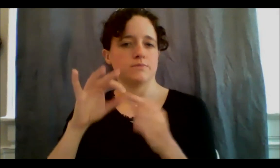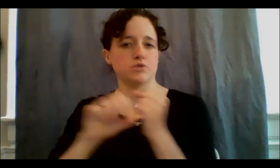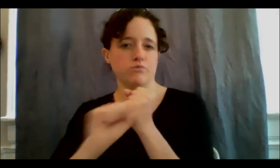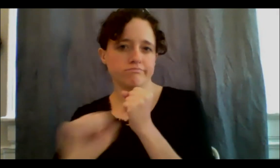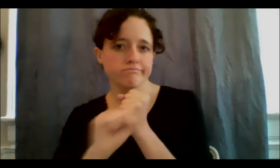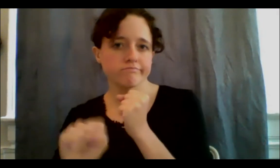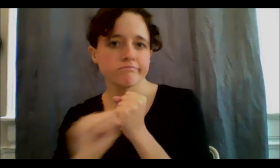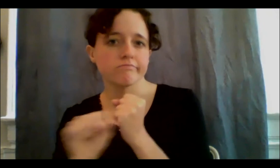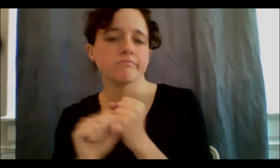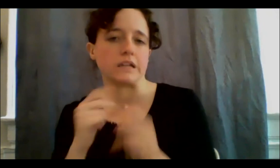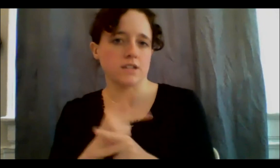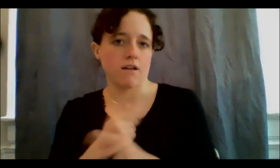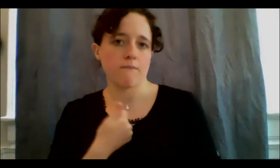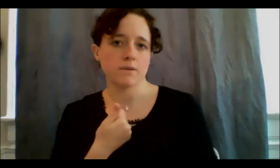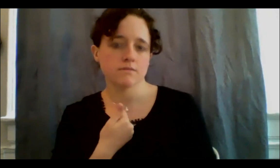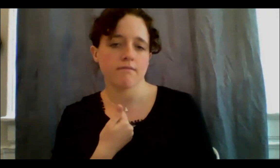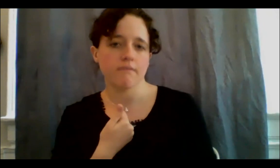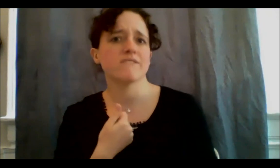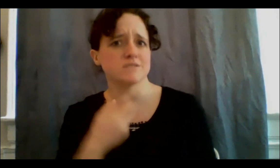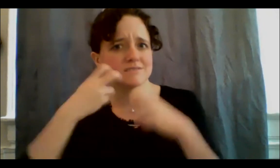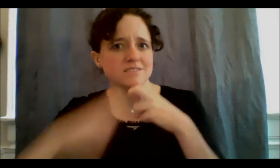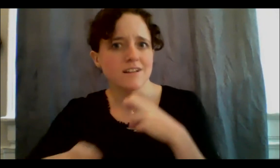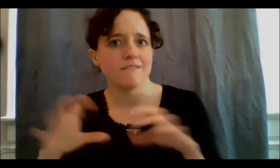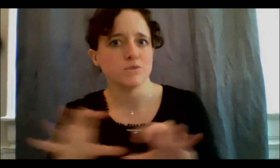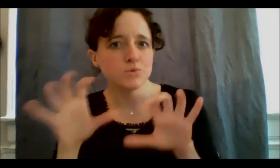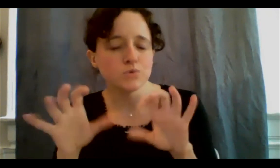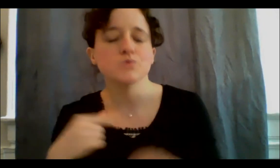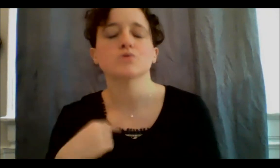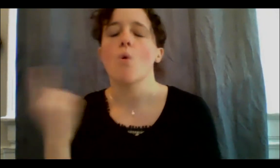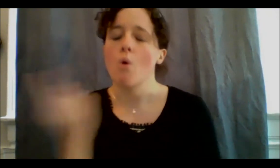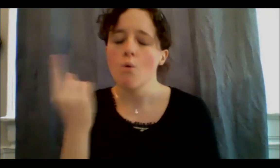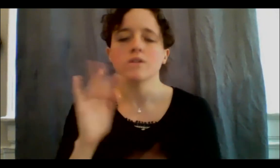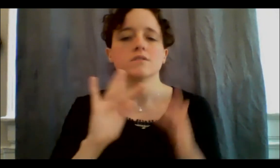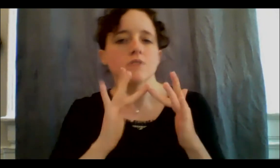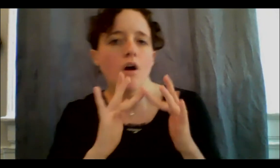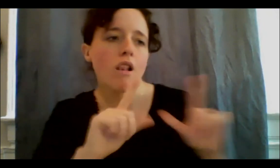but I look online for ways to stretch and I have a mat, and these are the things I'm